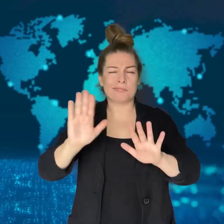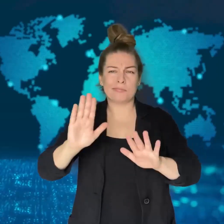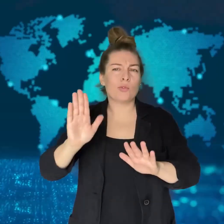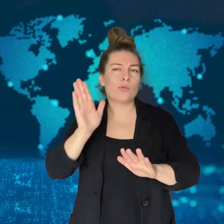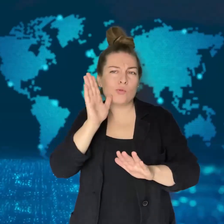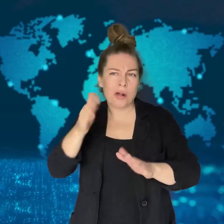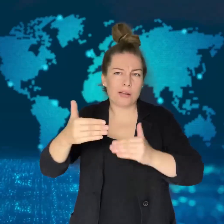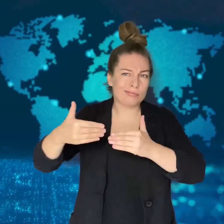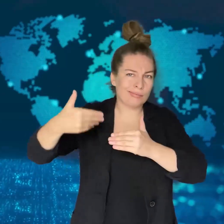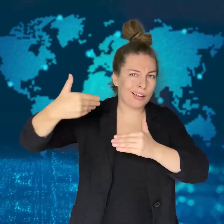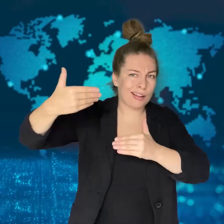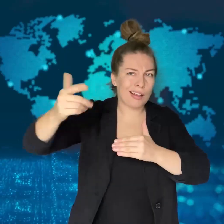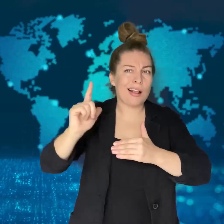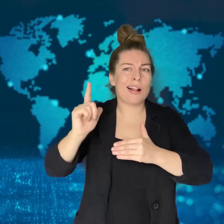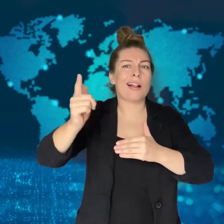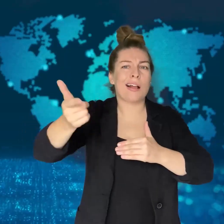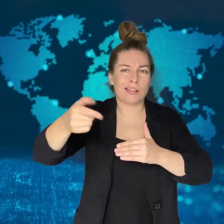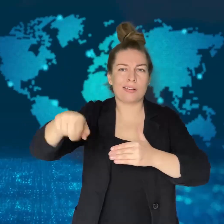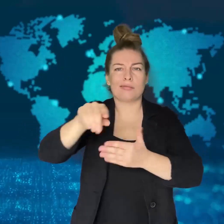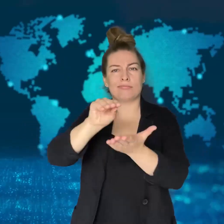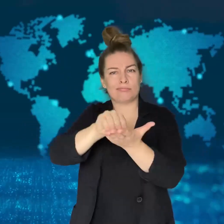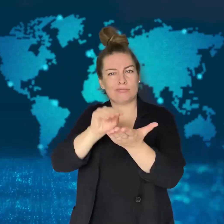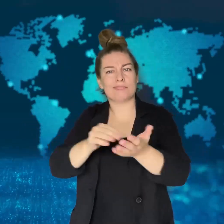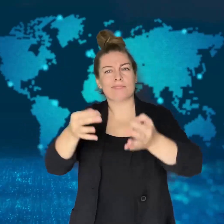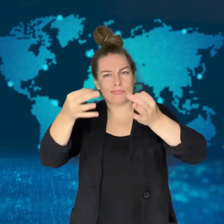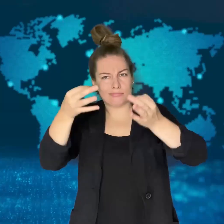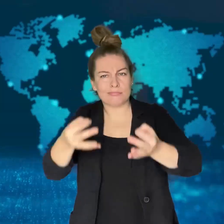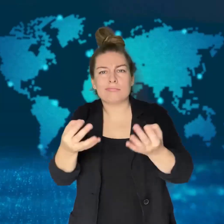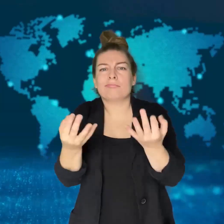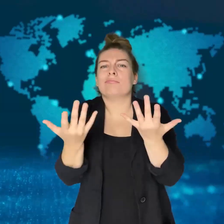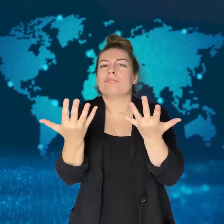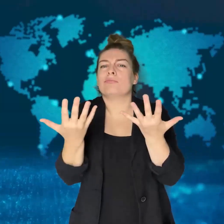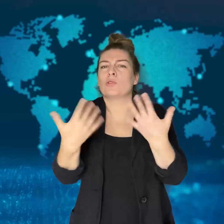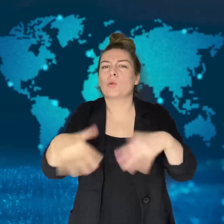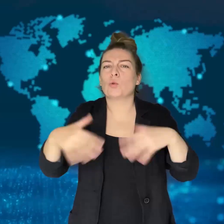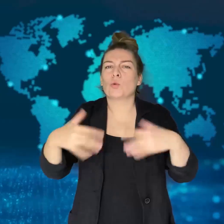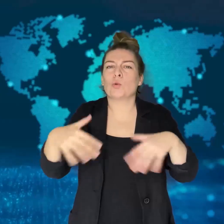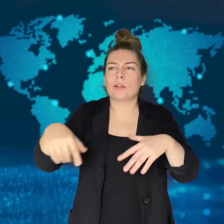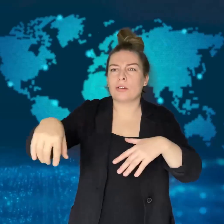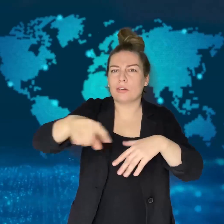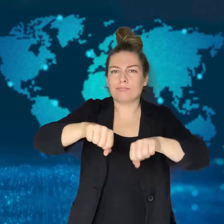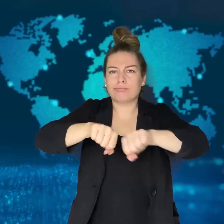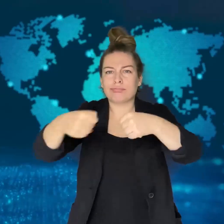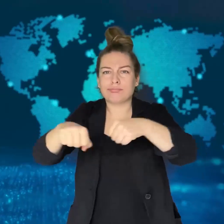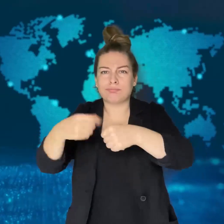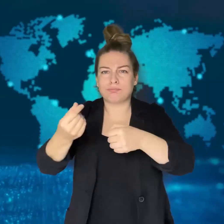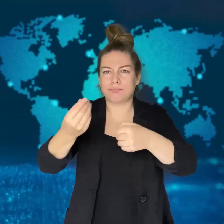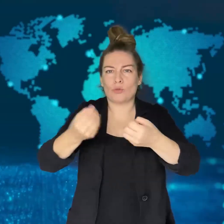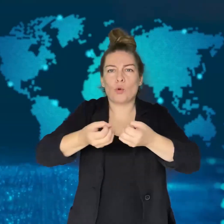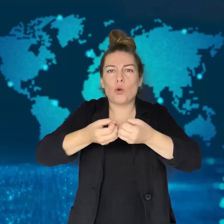the amount of property damage and economic loss can be determined.